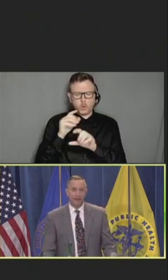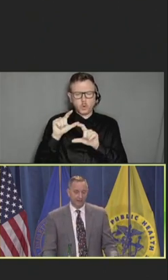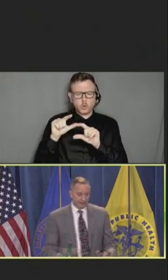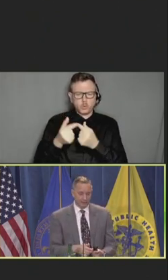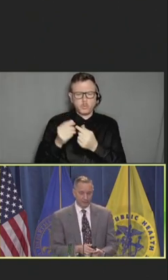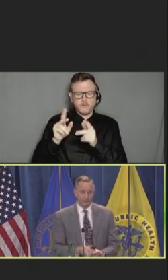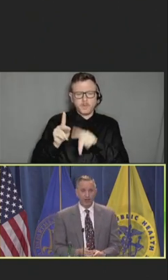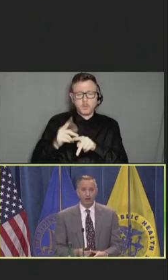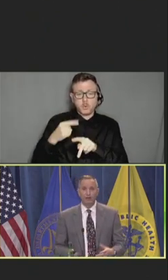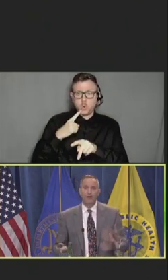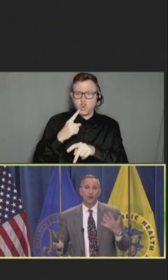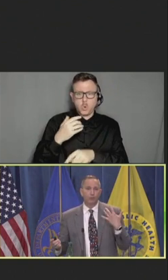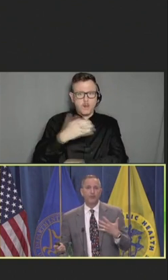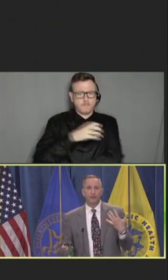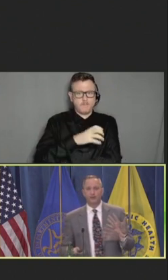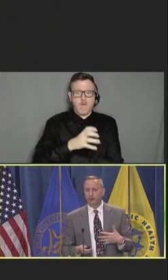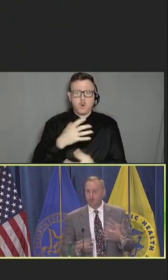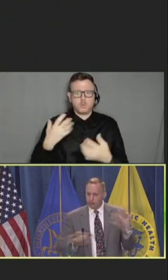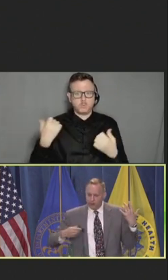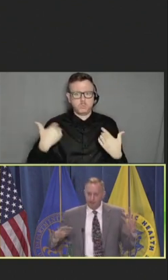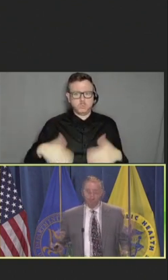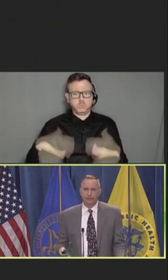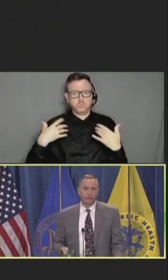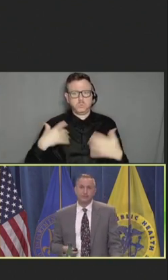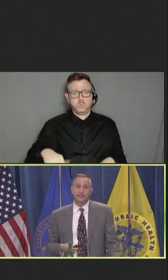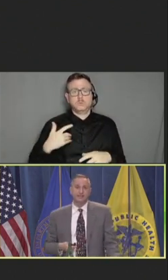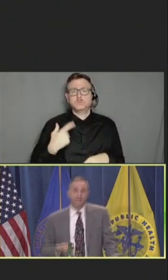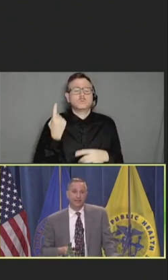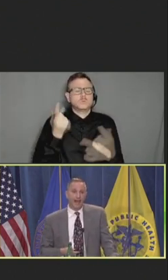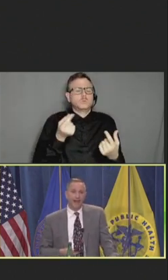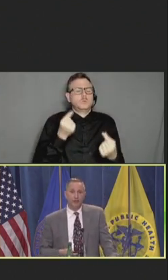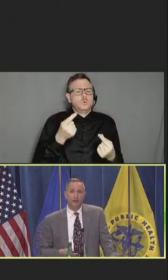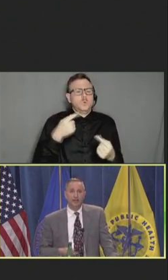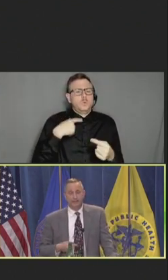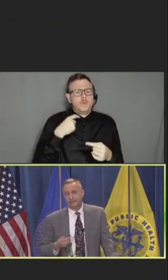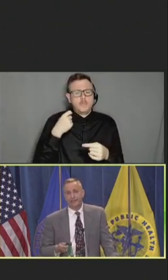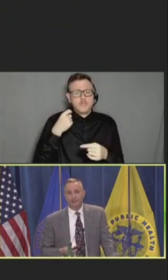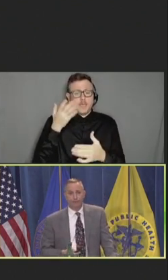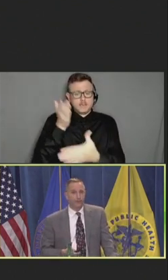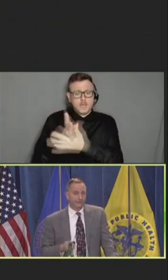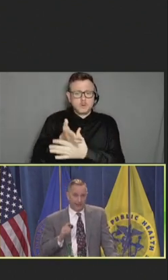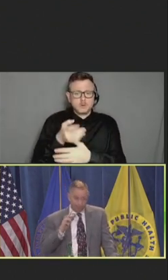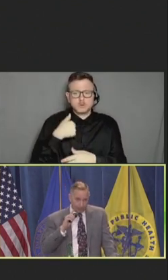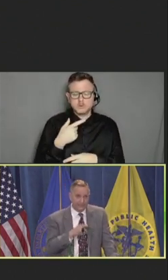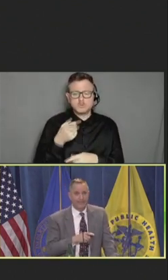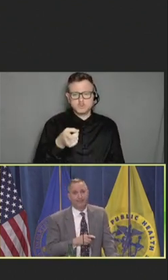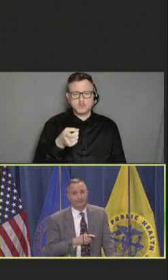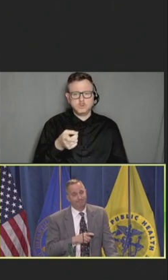And so, as a result, what they want you to do when your message resonates and they attack you, is to take the post down. But we didn't.